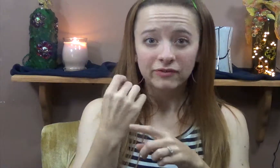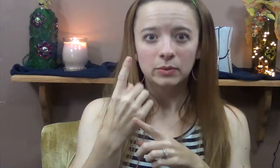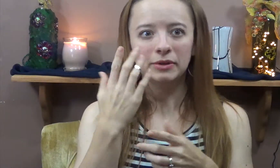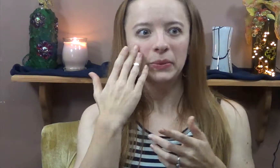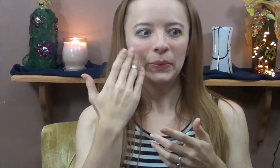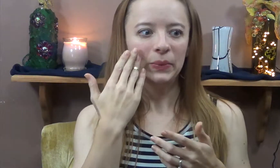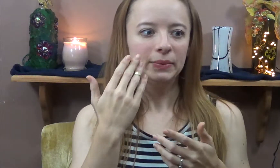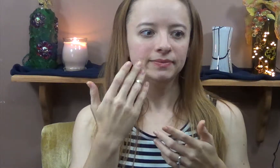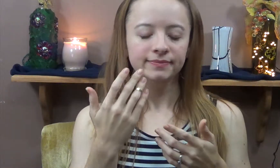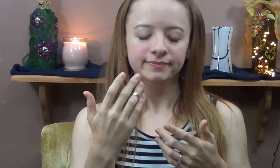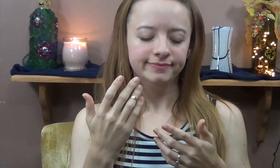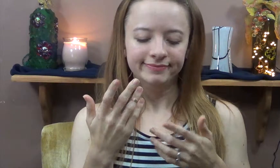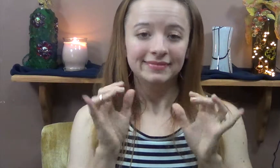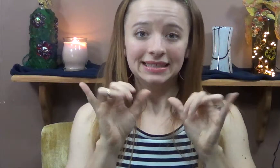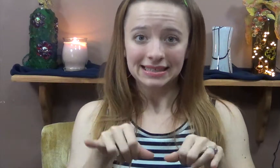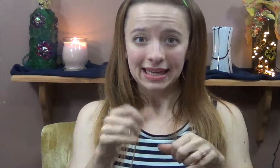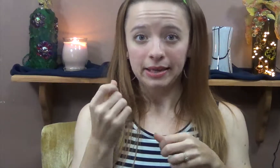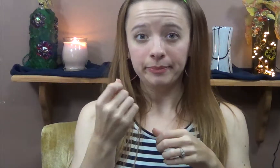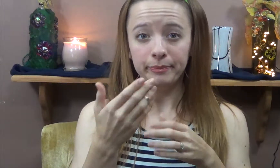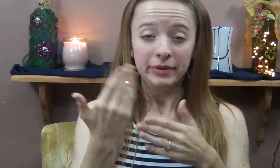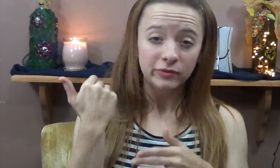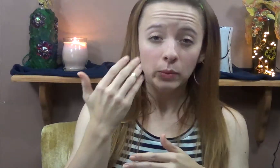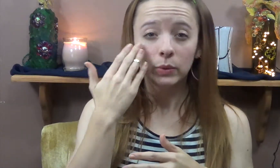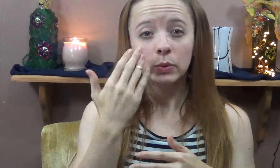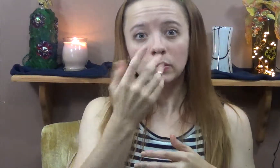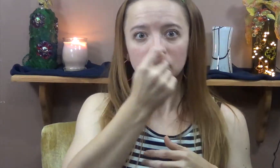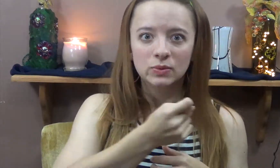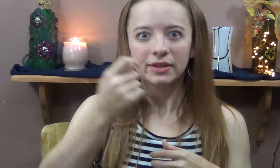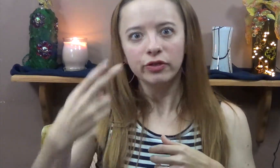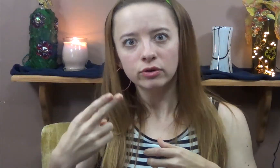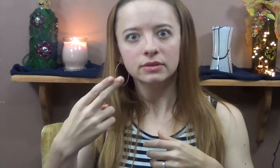like structured like I had them before. You know